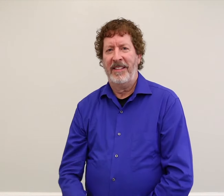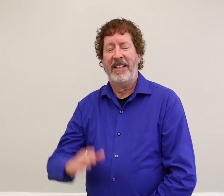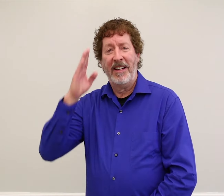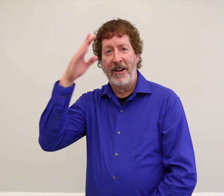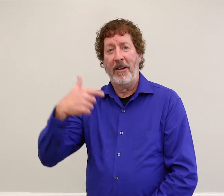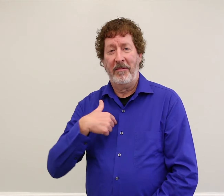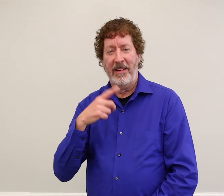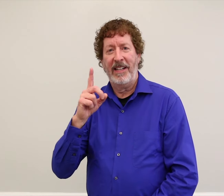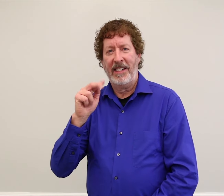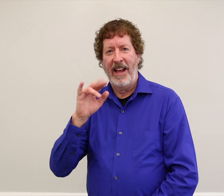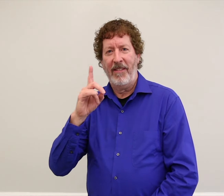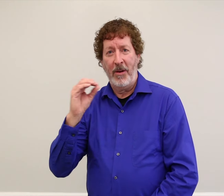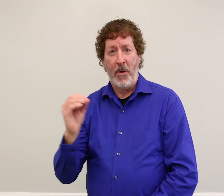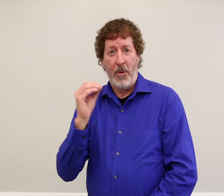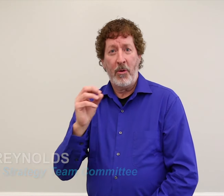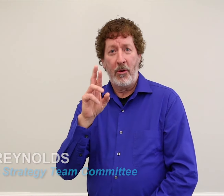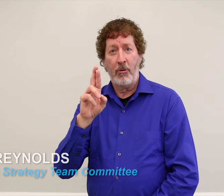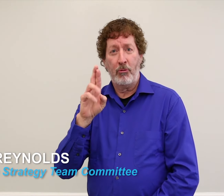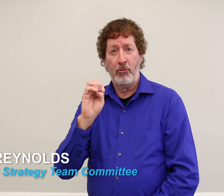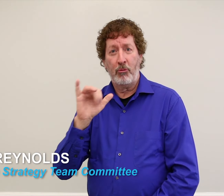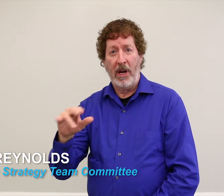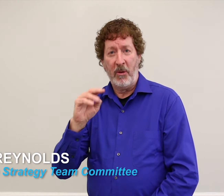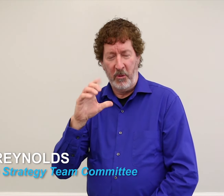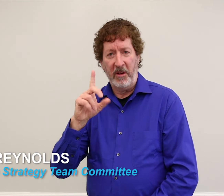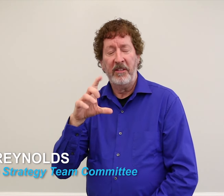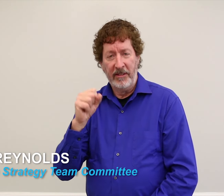Hello, I'm David O. Reynolds.